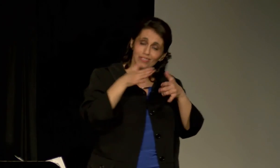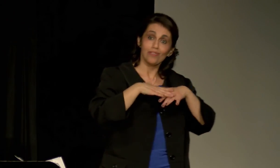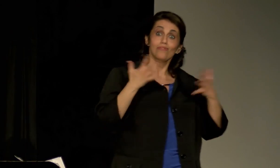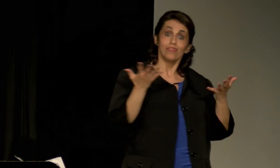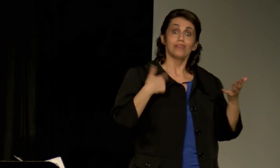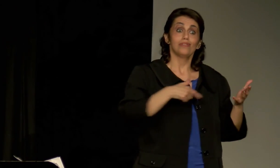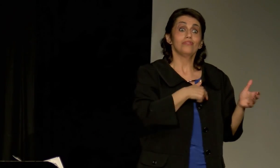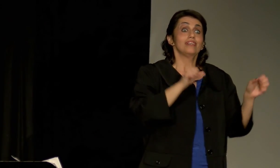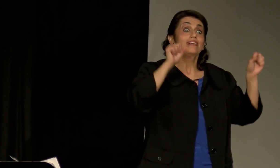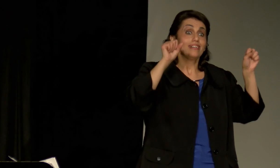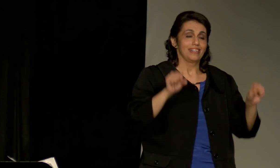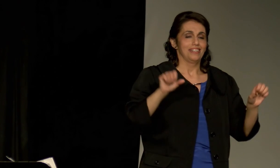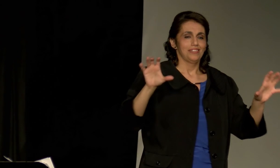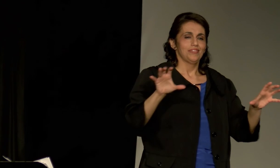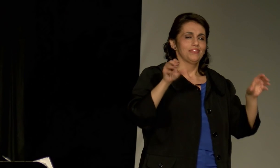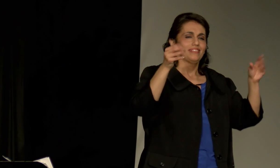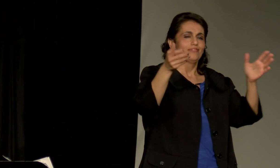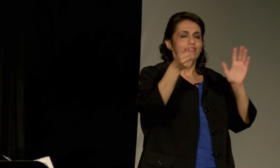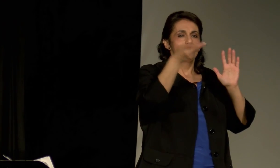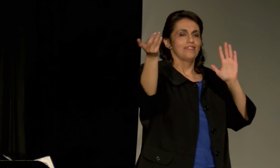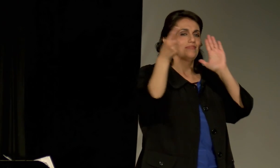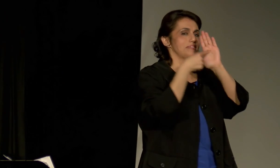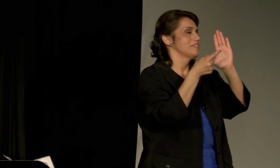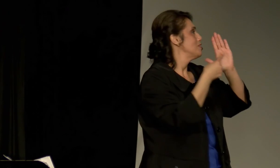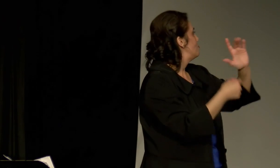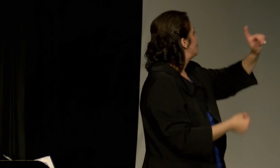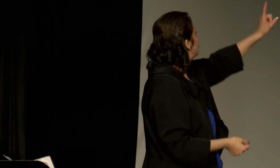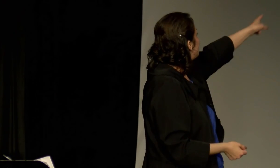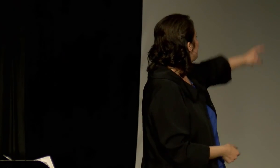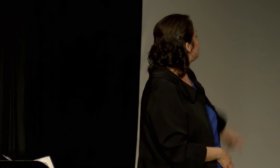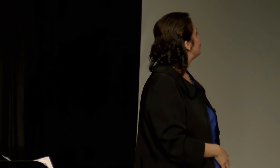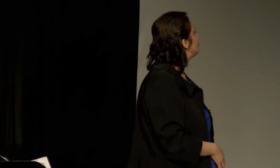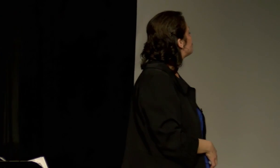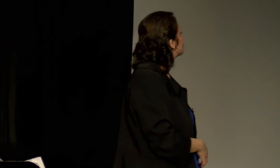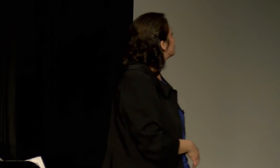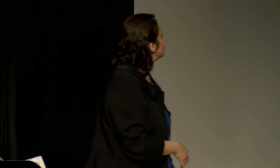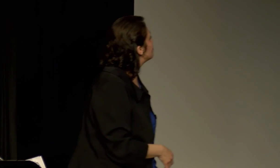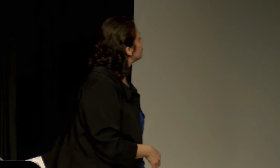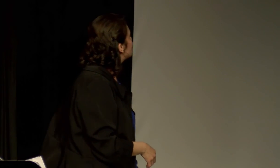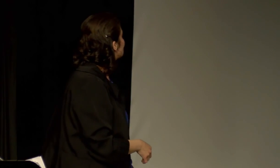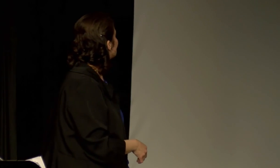Again, focus on what we can do.